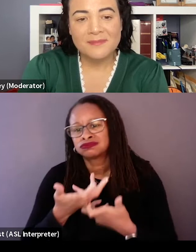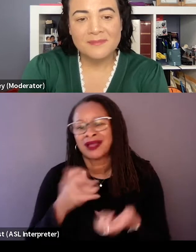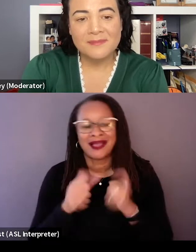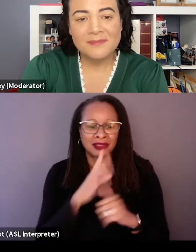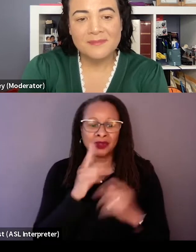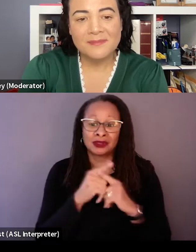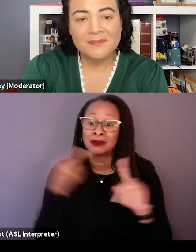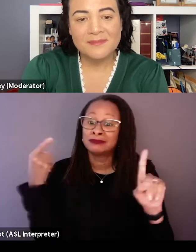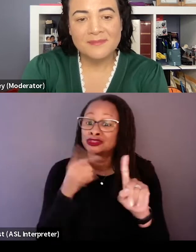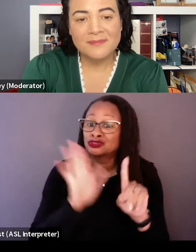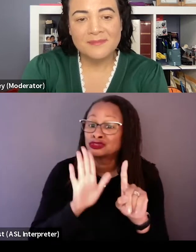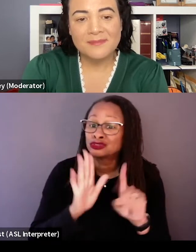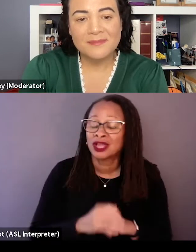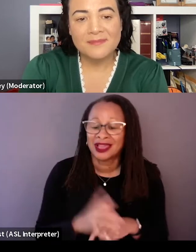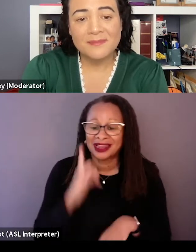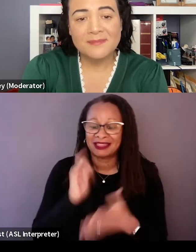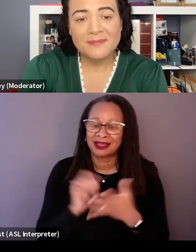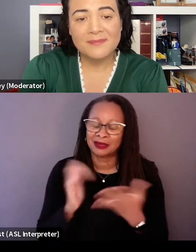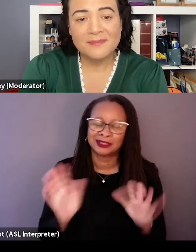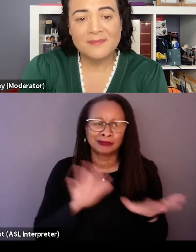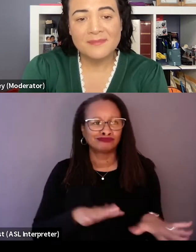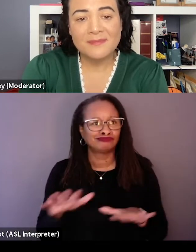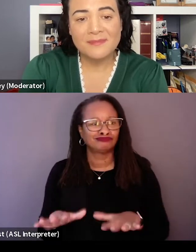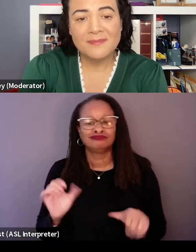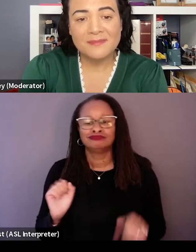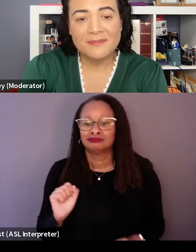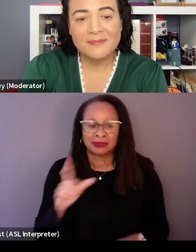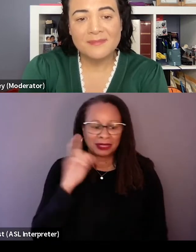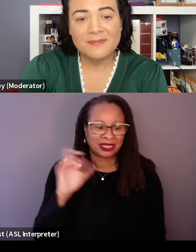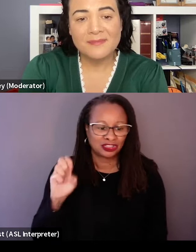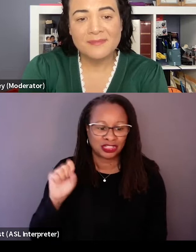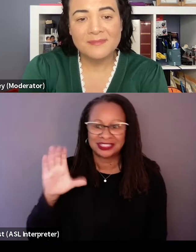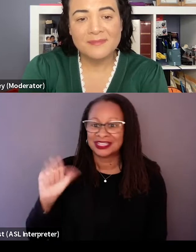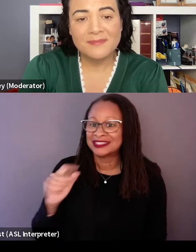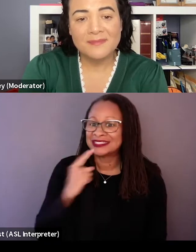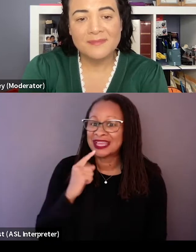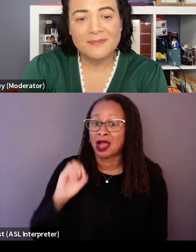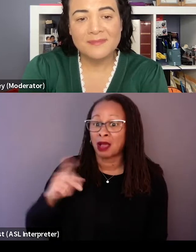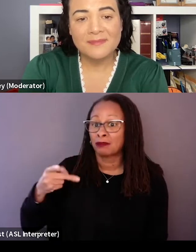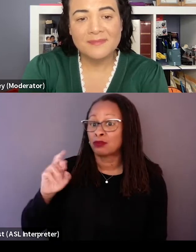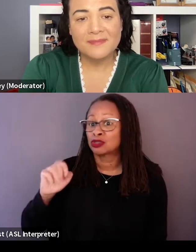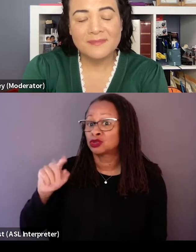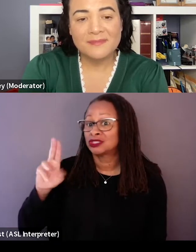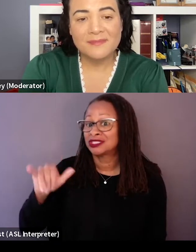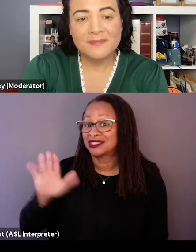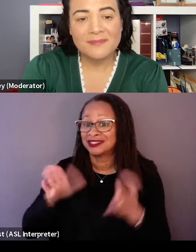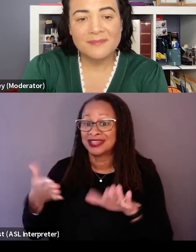And I think it was someone cathartic 'cause like Jess said, Opportunity died in 2019 and we were coming along less than a year later,